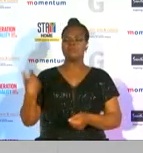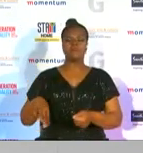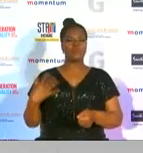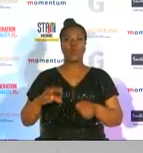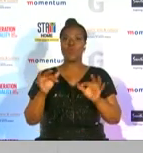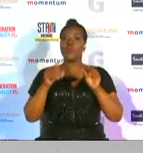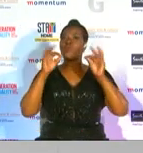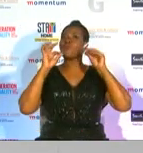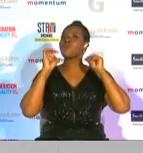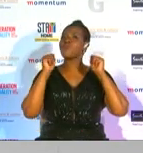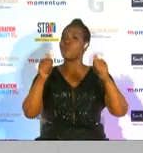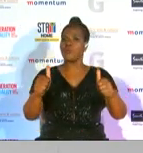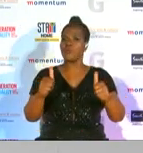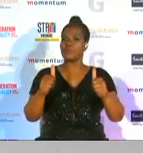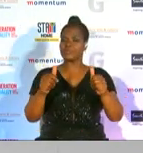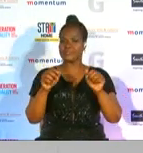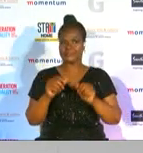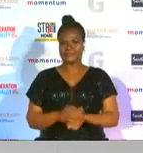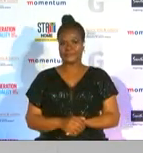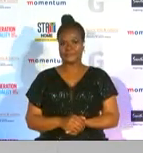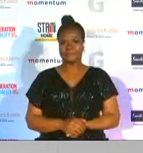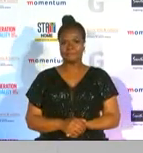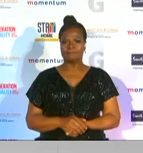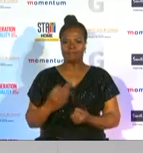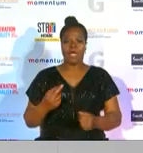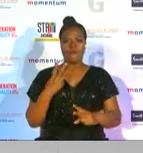in the period under review let's take a look at the finalists for this year's